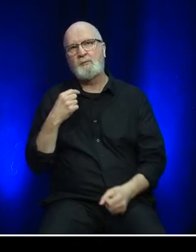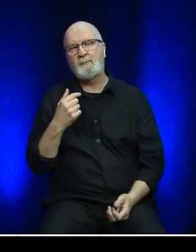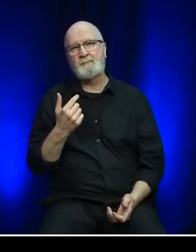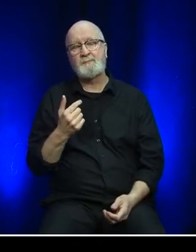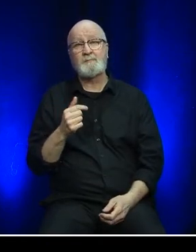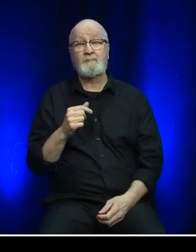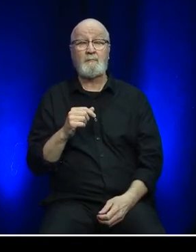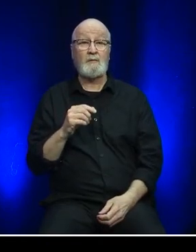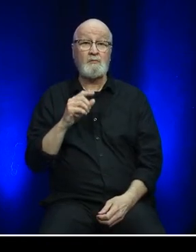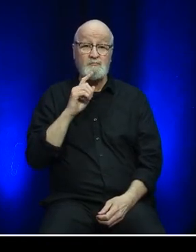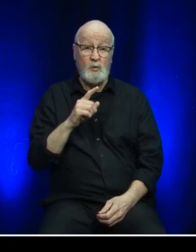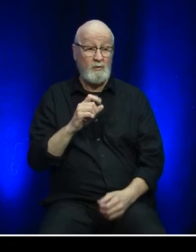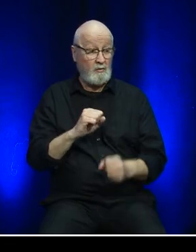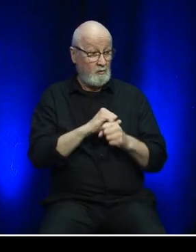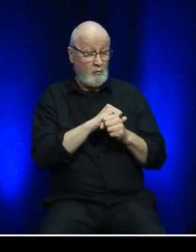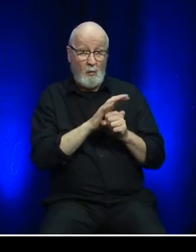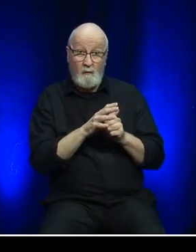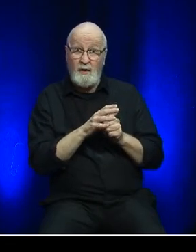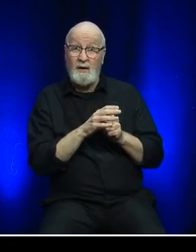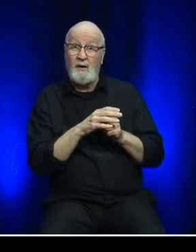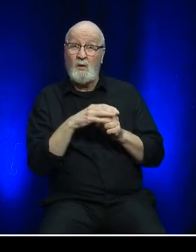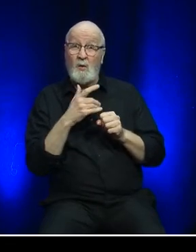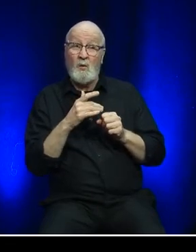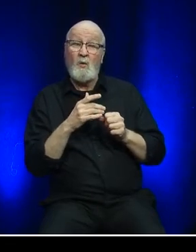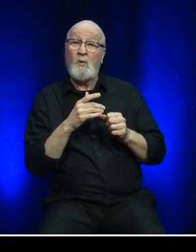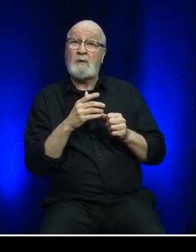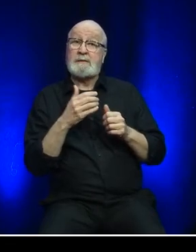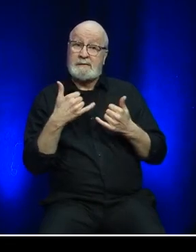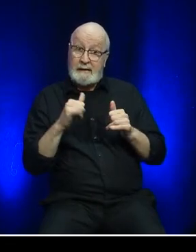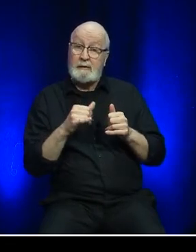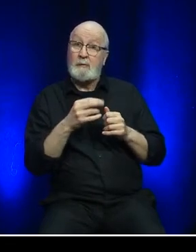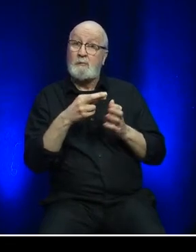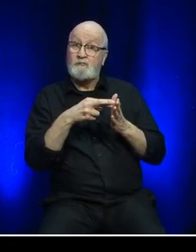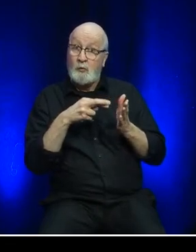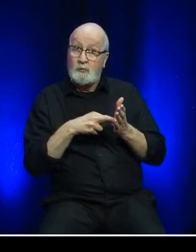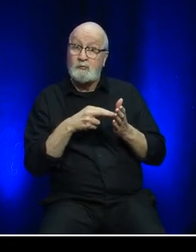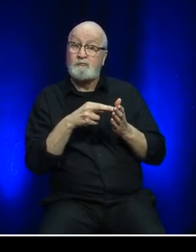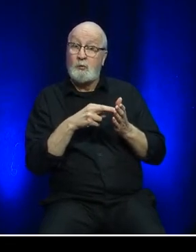Even though Covid-19 measures remained in place during the year,